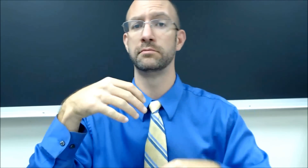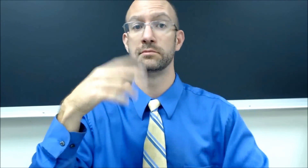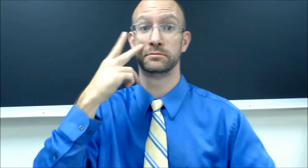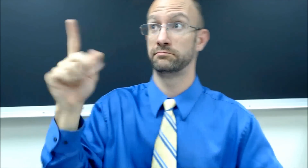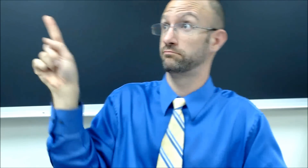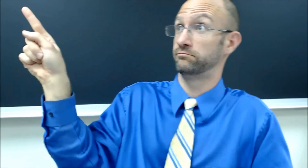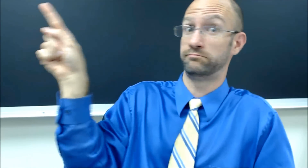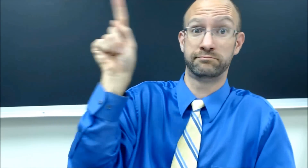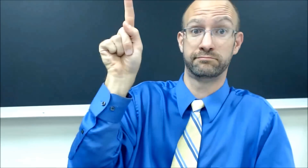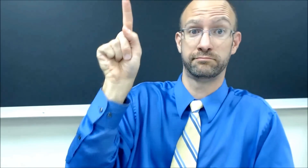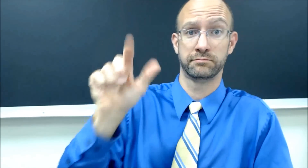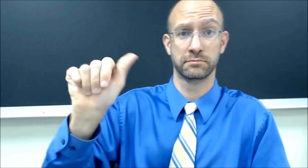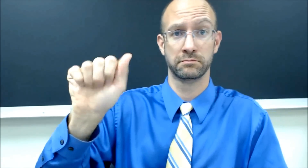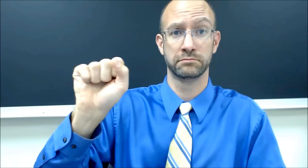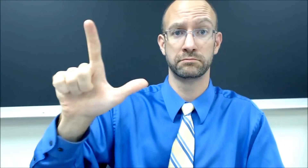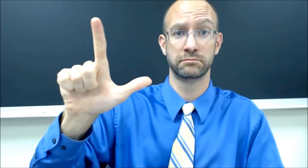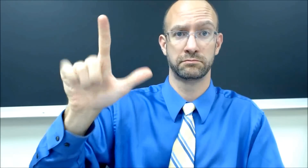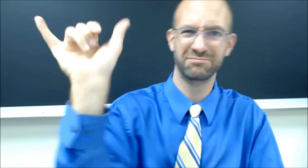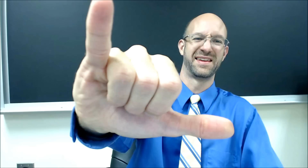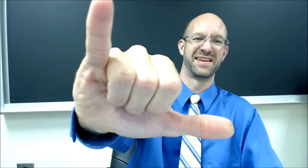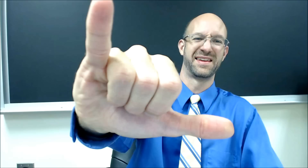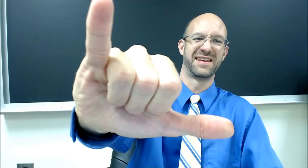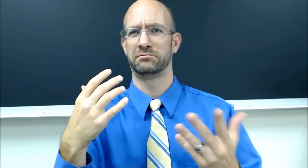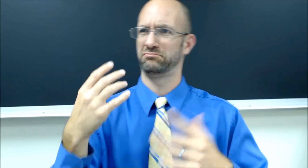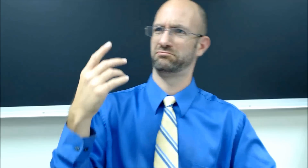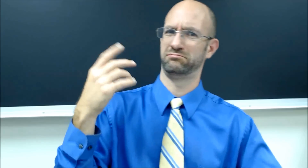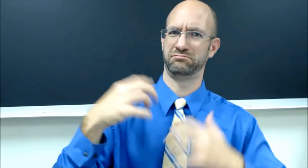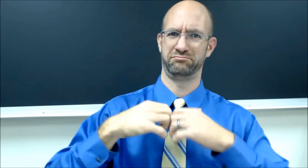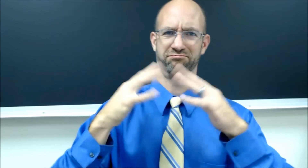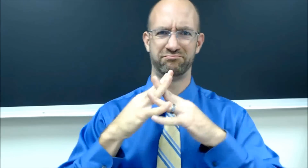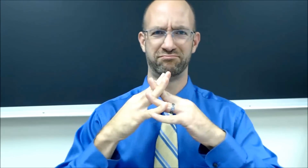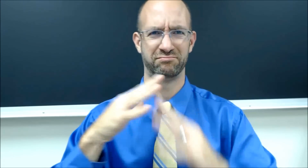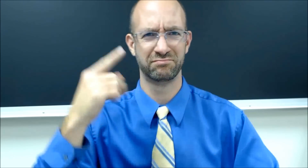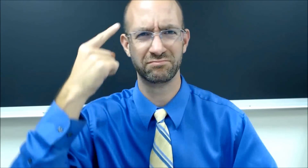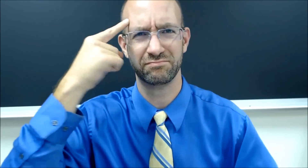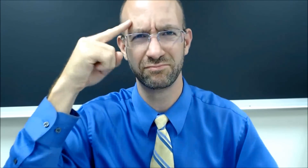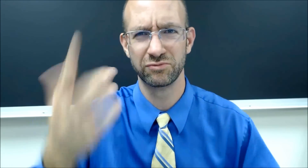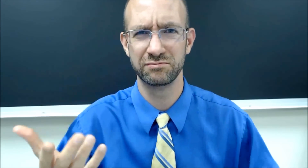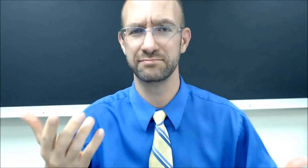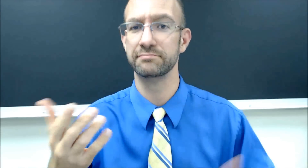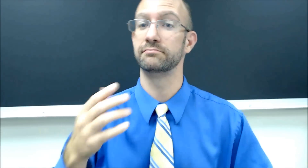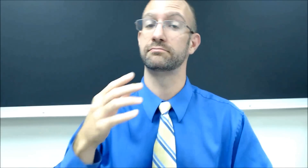you see the title up there, "ASL THAT!" Why was it created? What is it for?